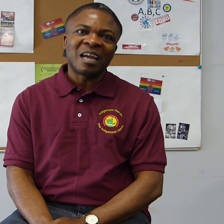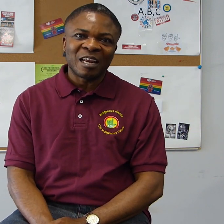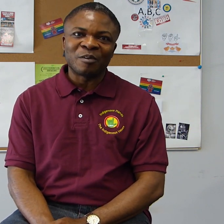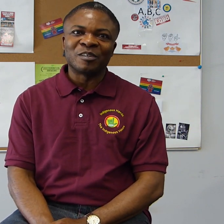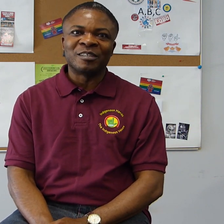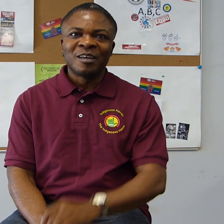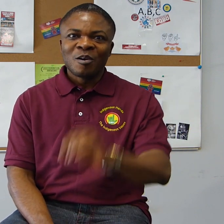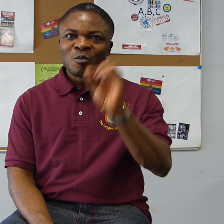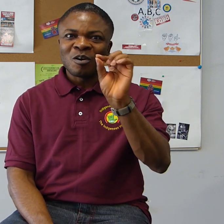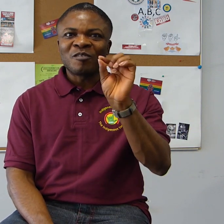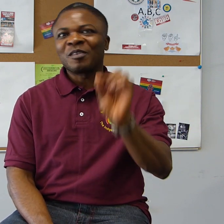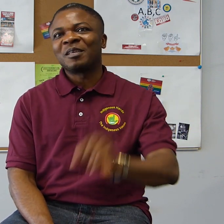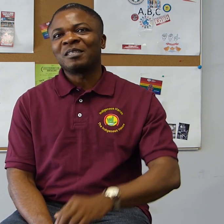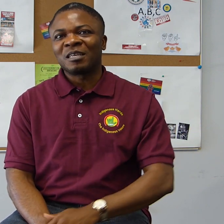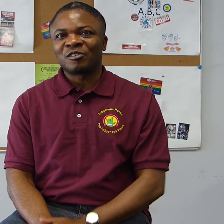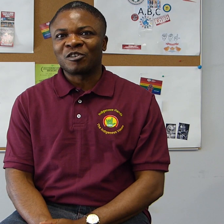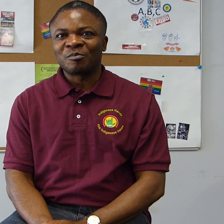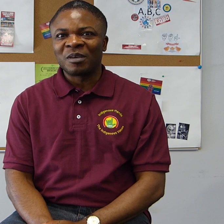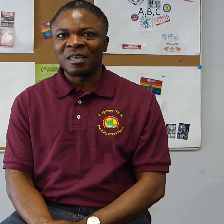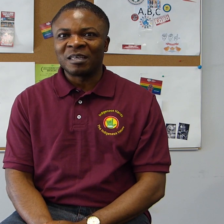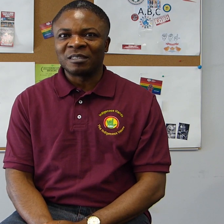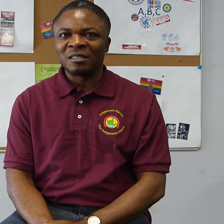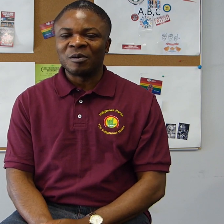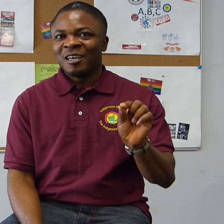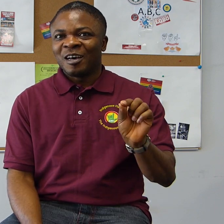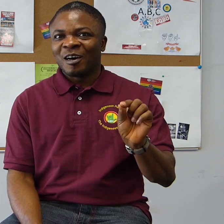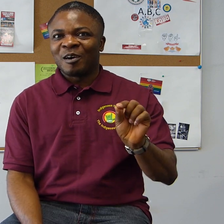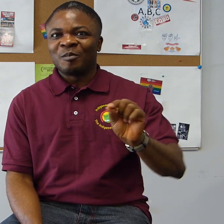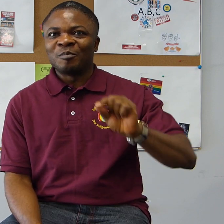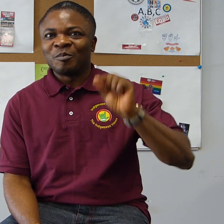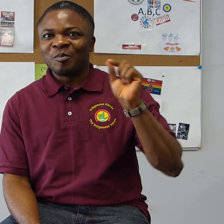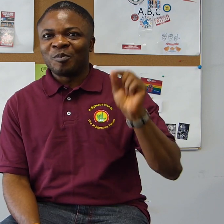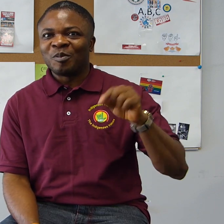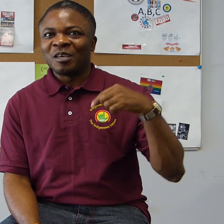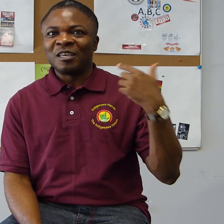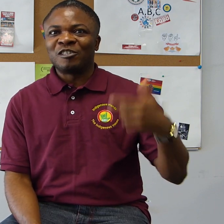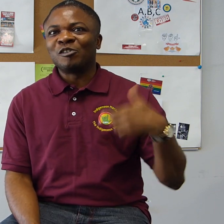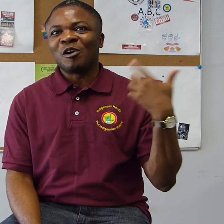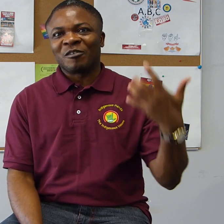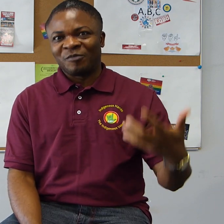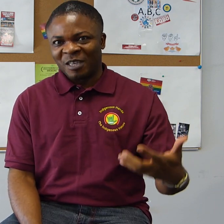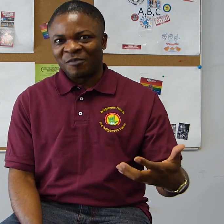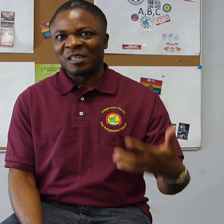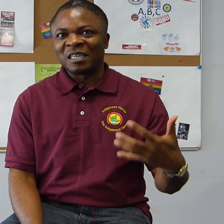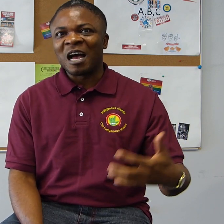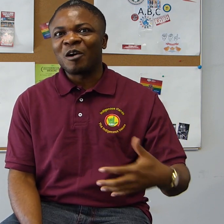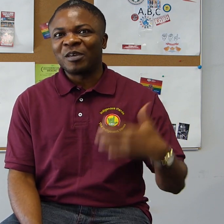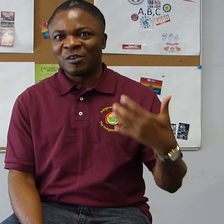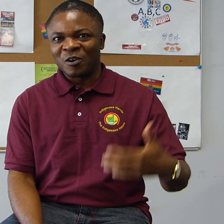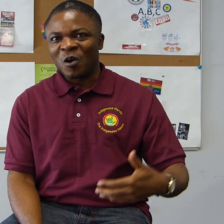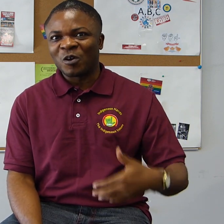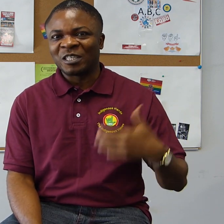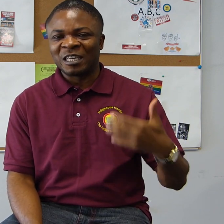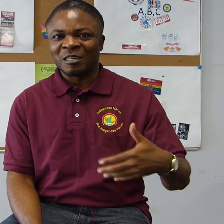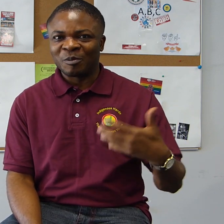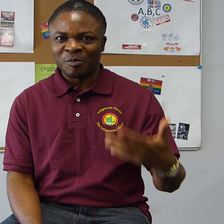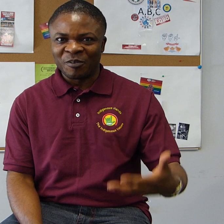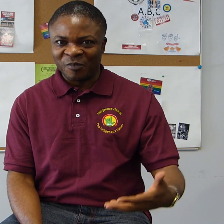Signed Language. One of the things that struck is the issue of deafness, how it occurs in